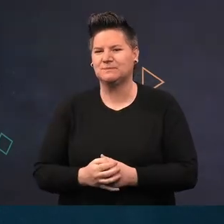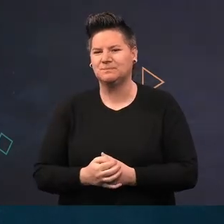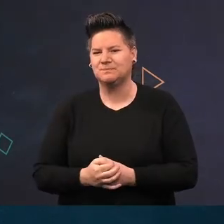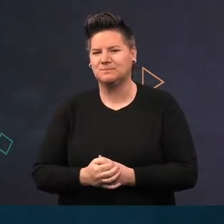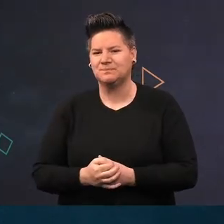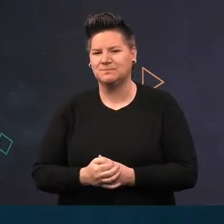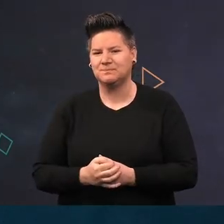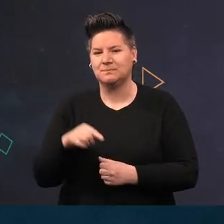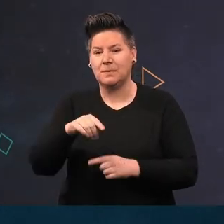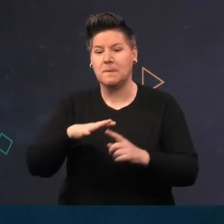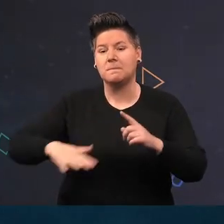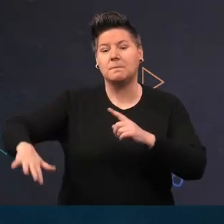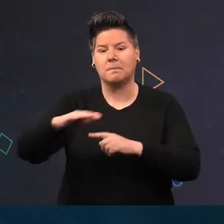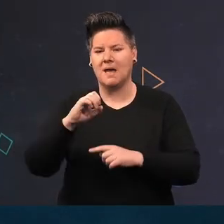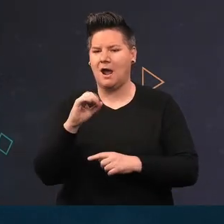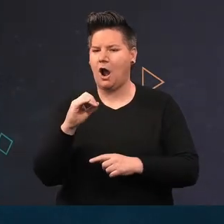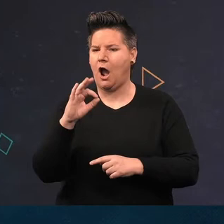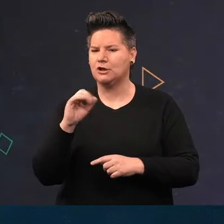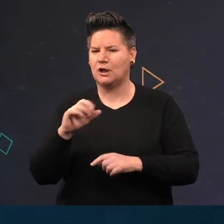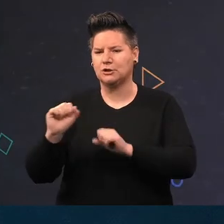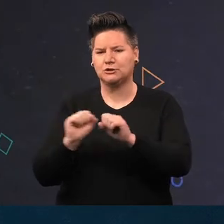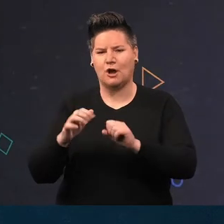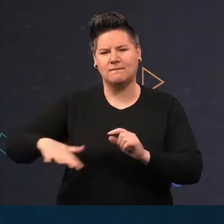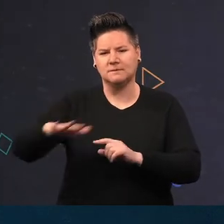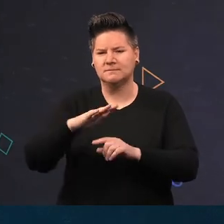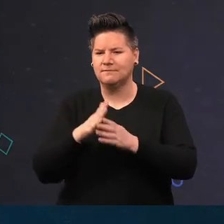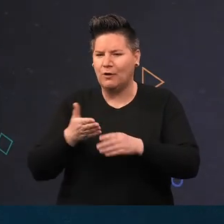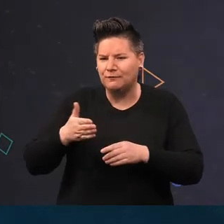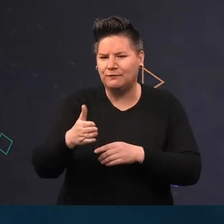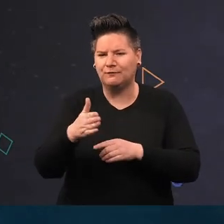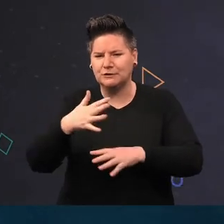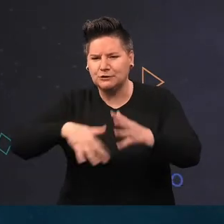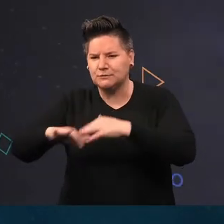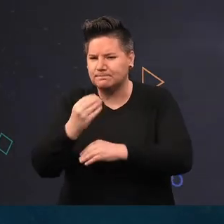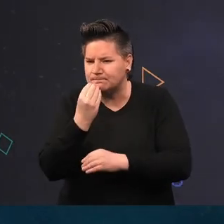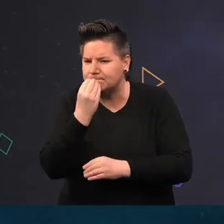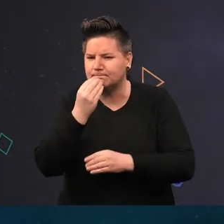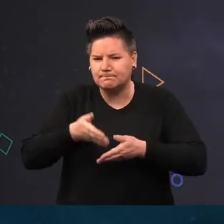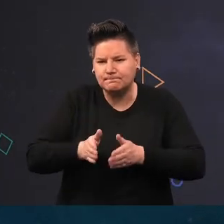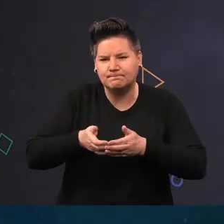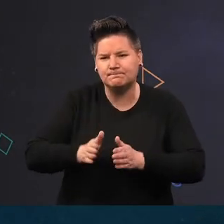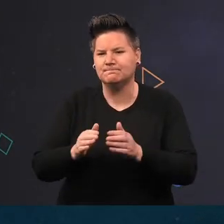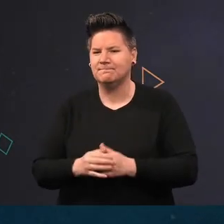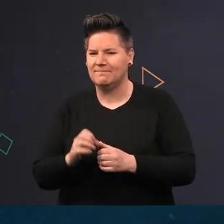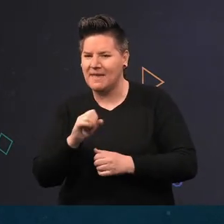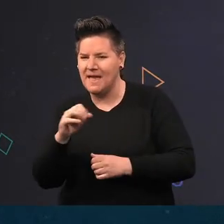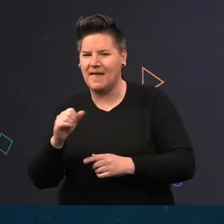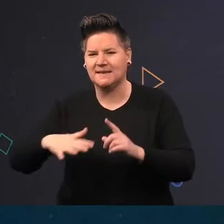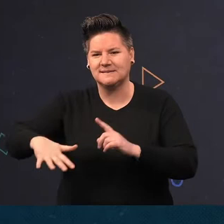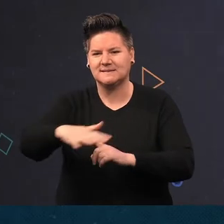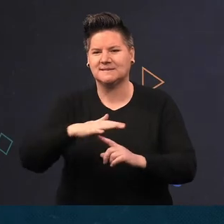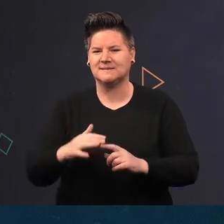Meadows provide ecological services to a range of animals. Small fish use them for habitat